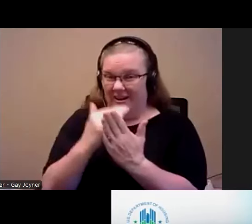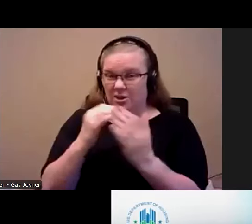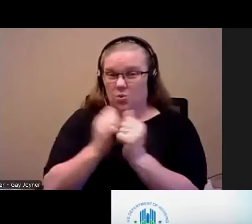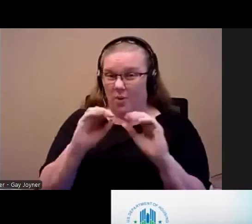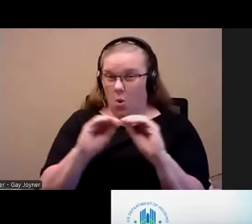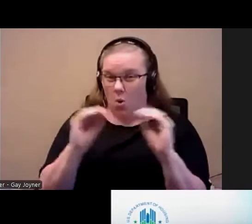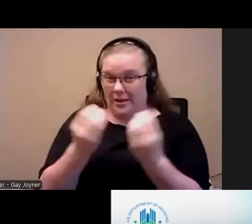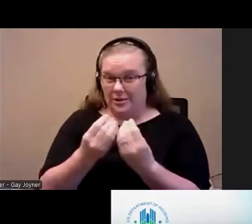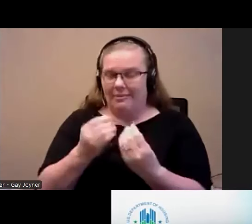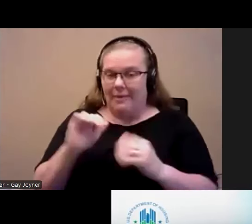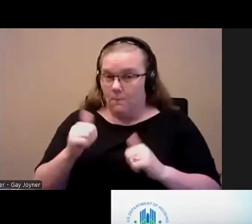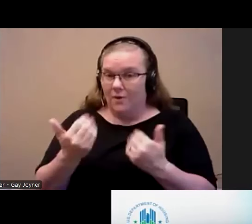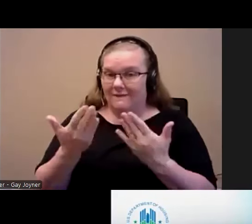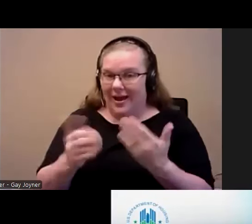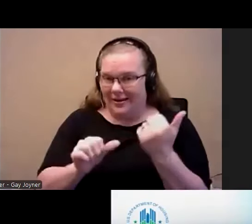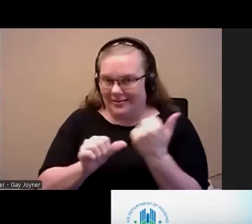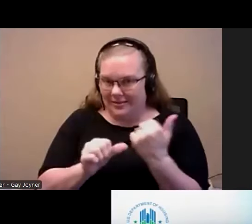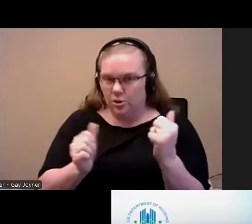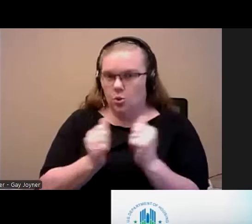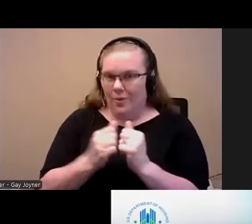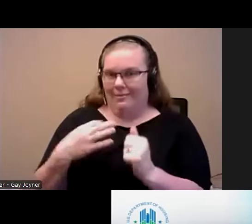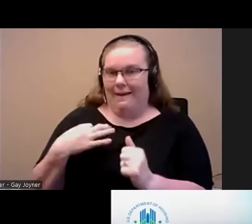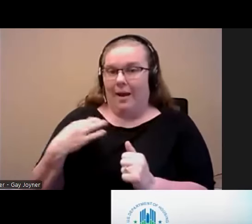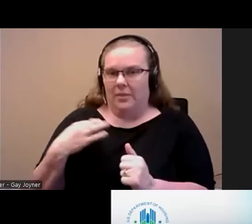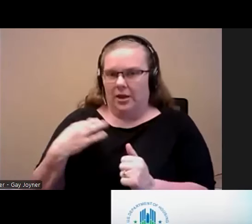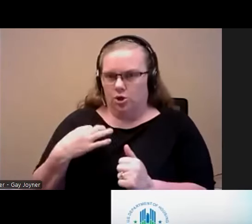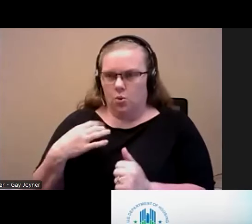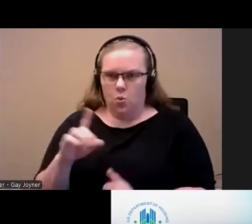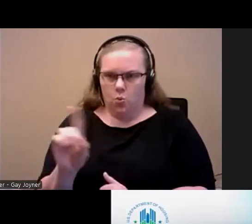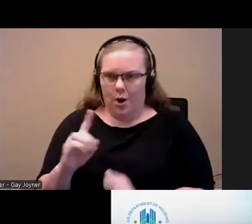who provide assistance with applications? Where can you fill out an application?